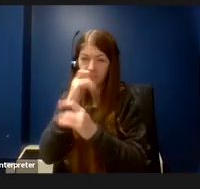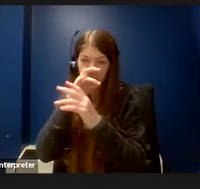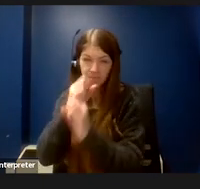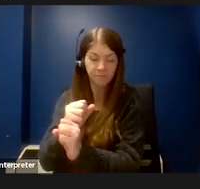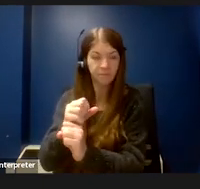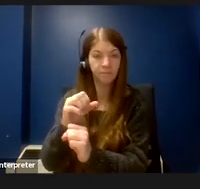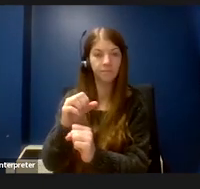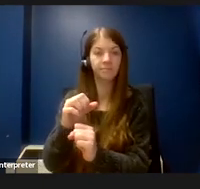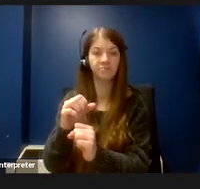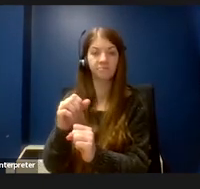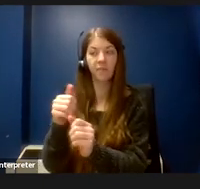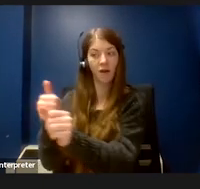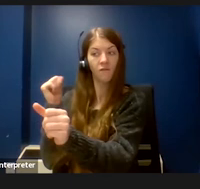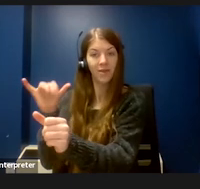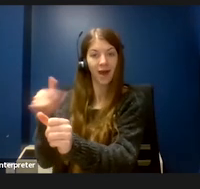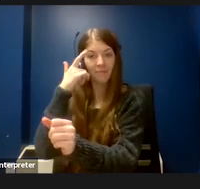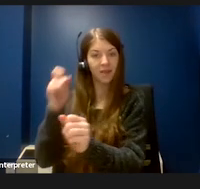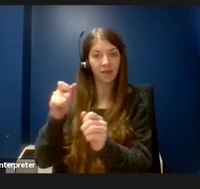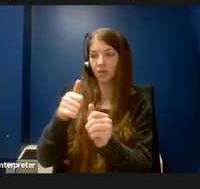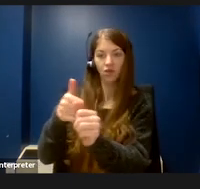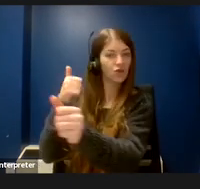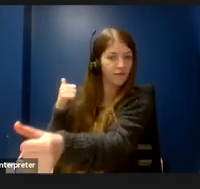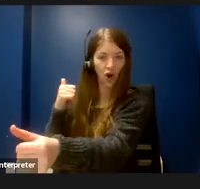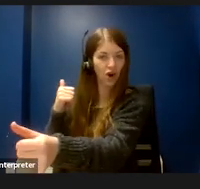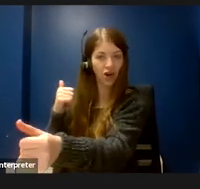Poster sessions were also physically difficult to navigate.